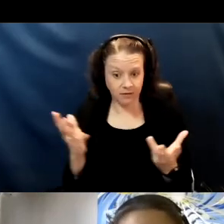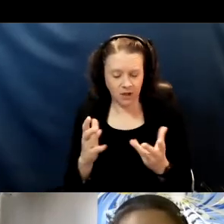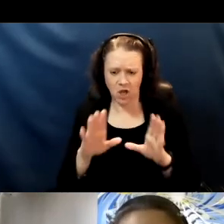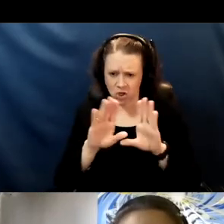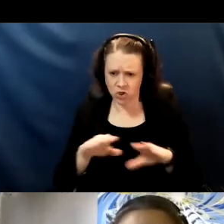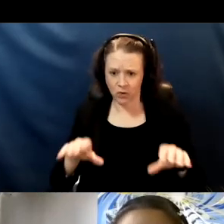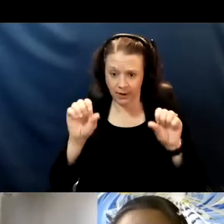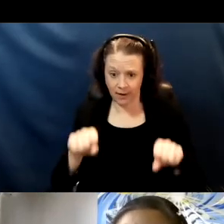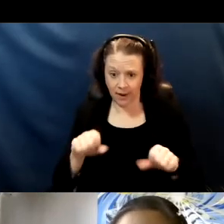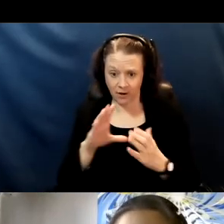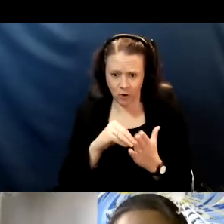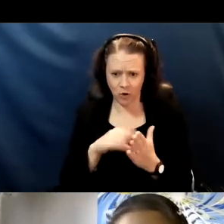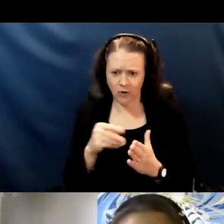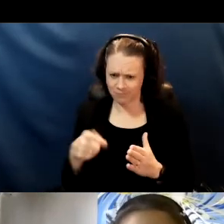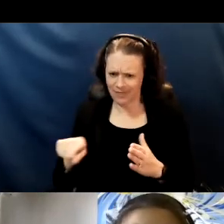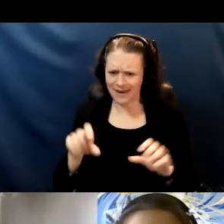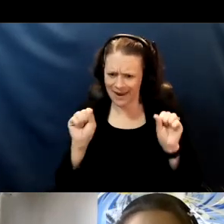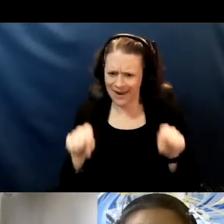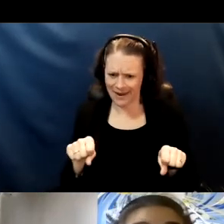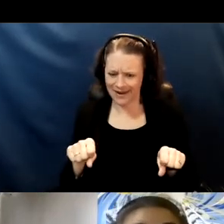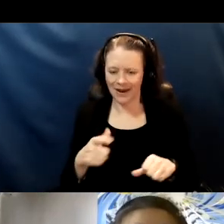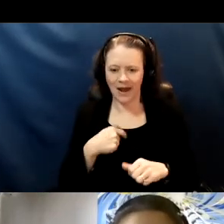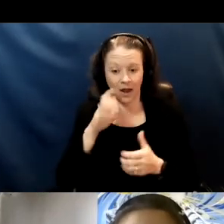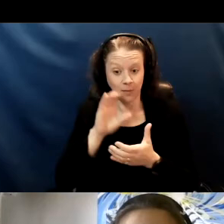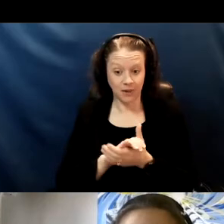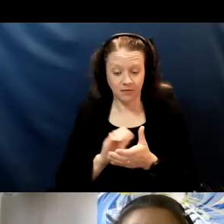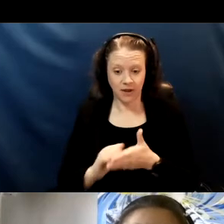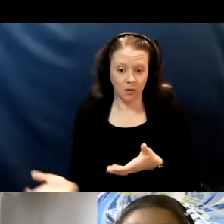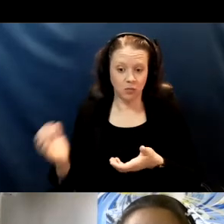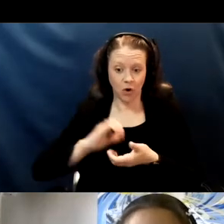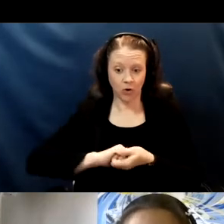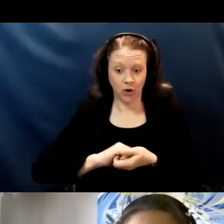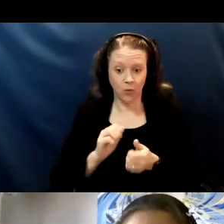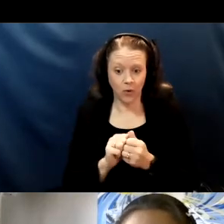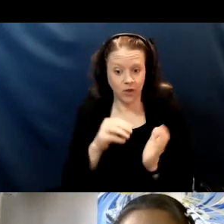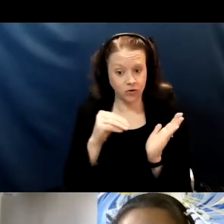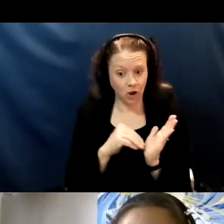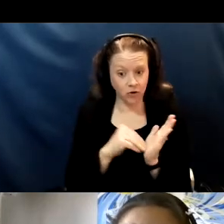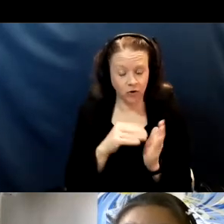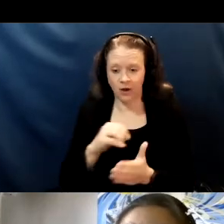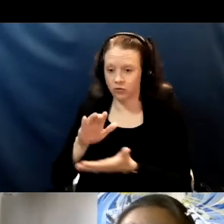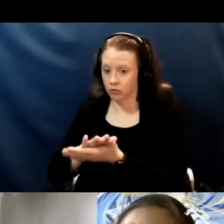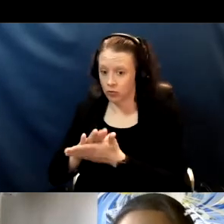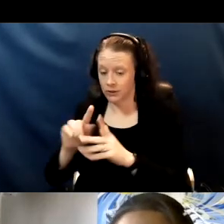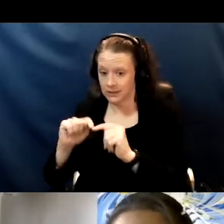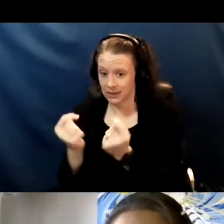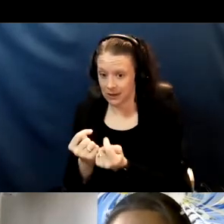And so I always believe in partnering with our doctors and with our school teams to think about strategies